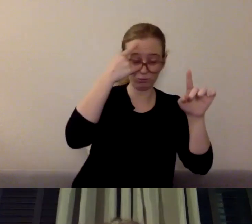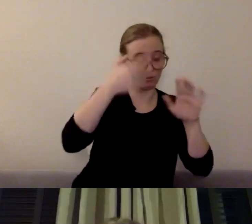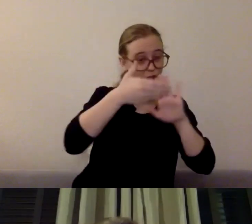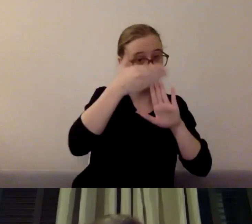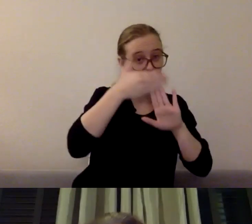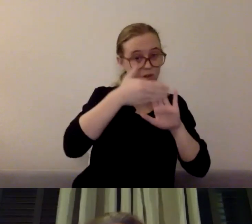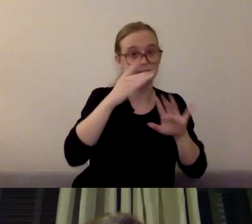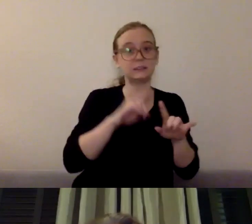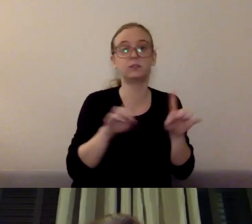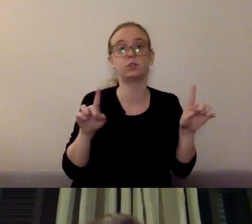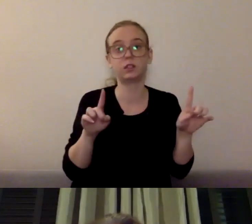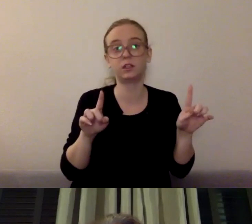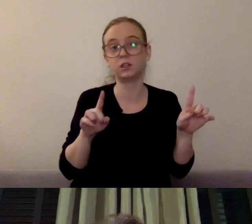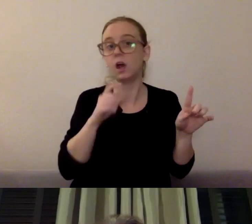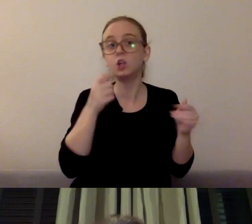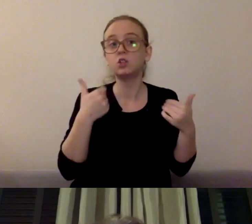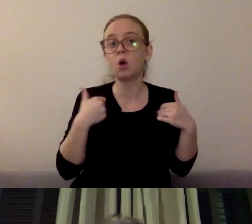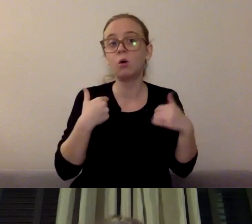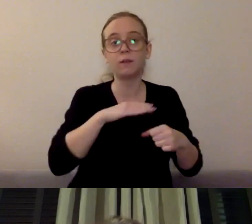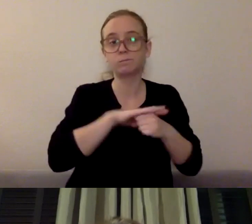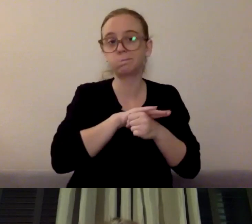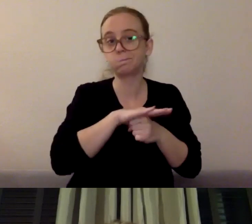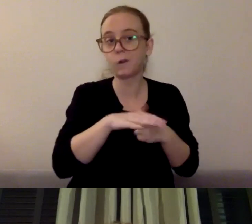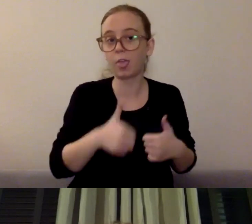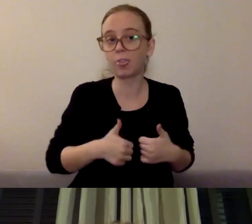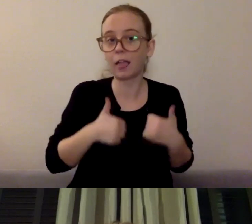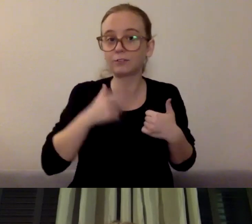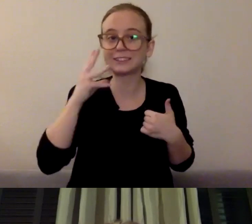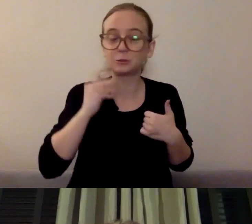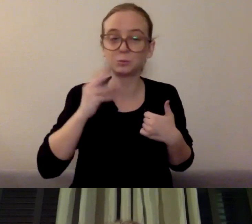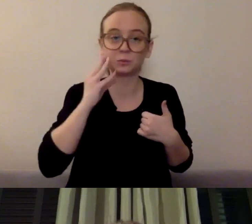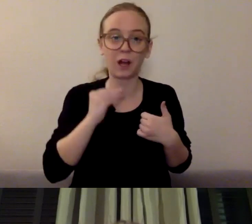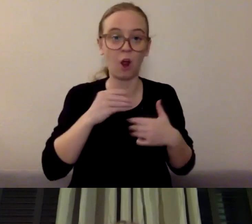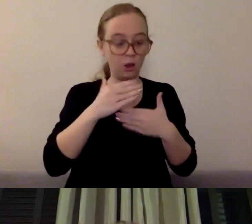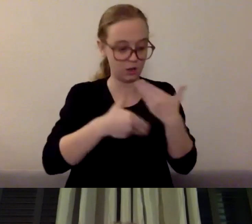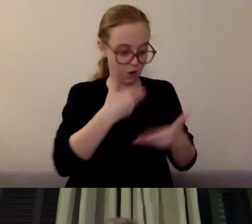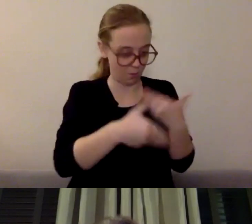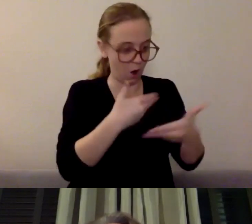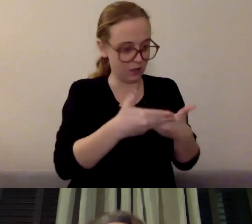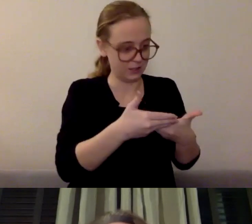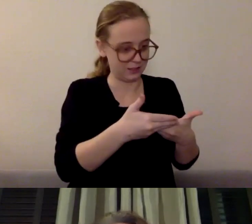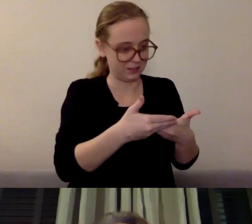the way adults do. It's really common for kids to regress in times like this